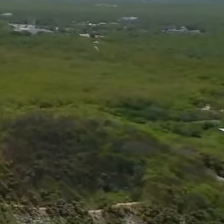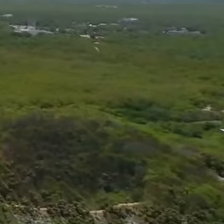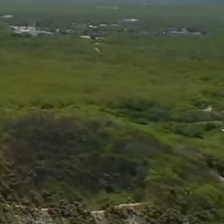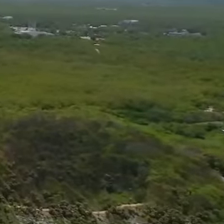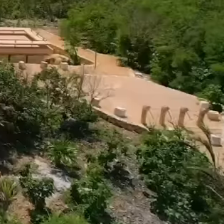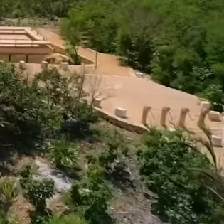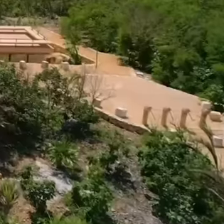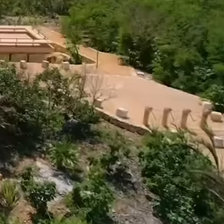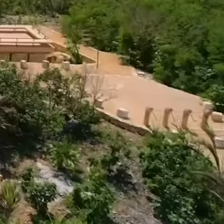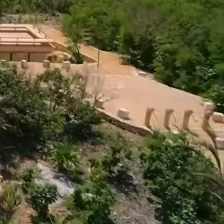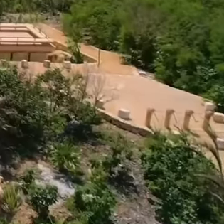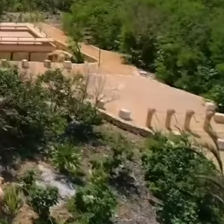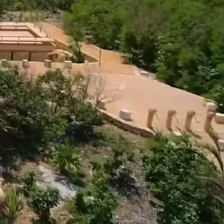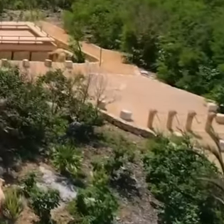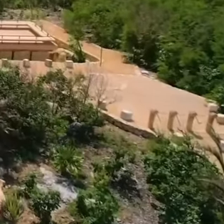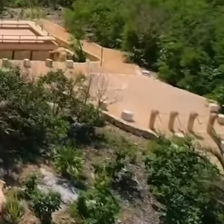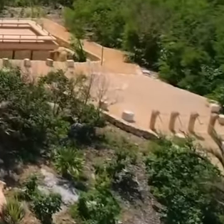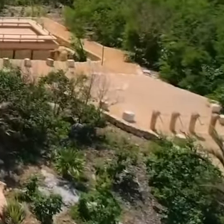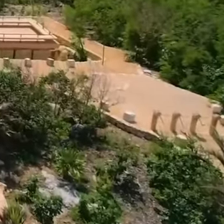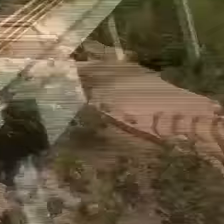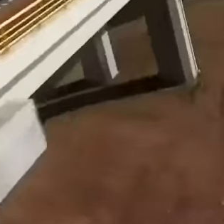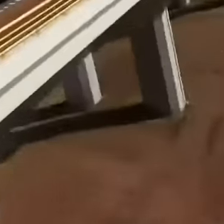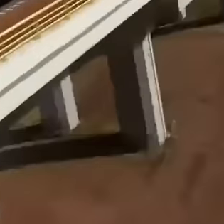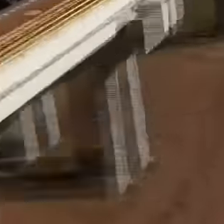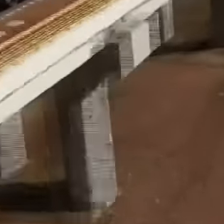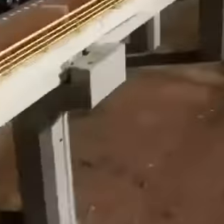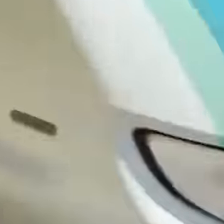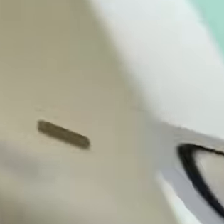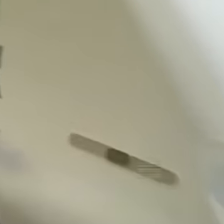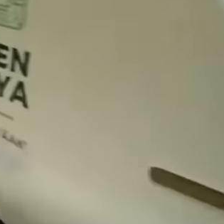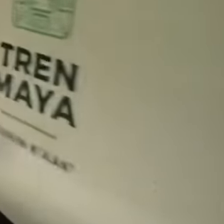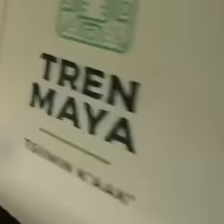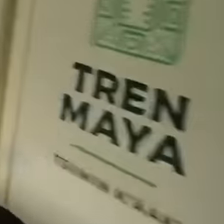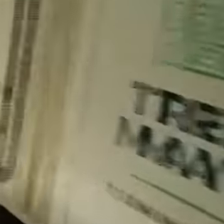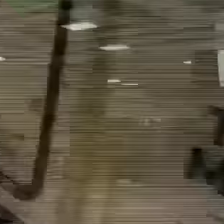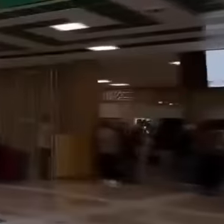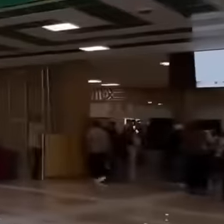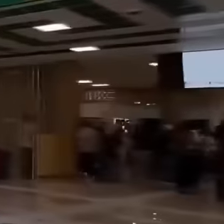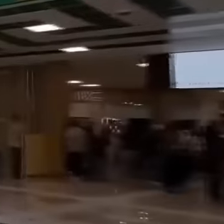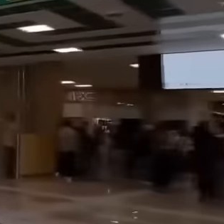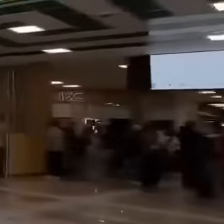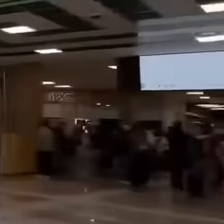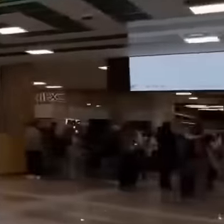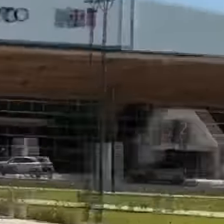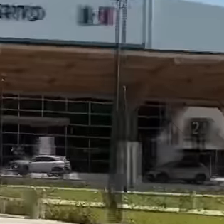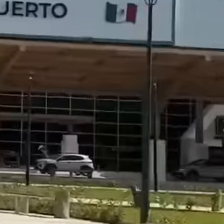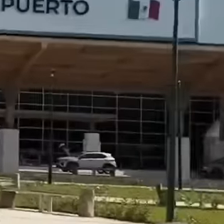today Tulum is transformed accompanying the works of the Mayan train and the Felipe Carrillo Puerto airport,